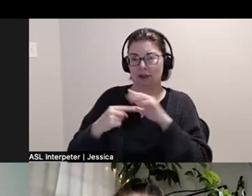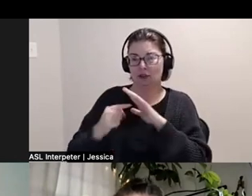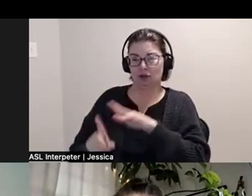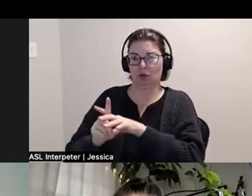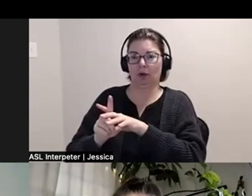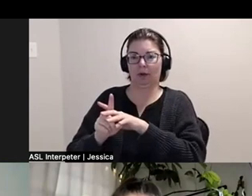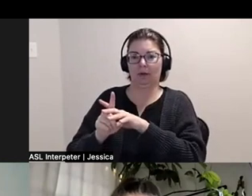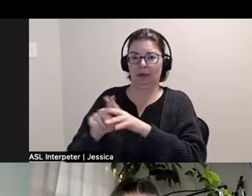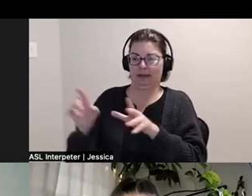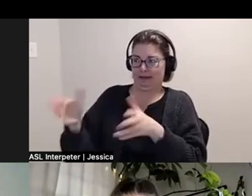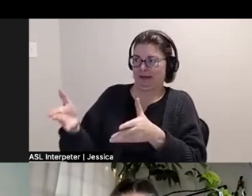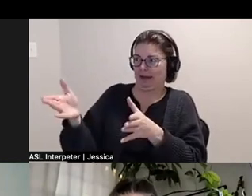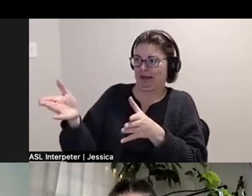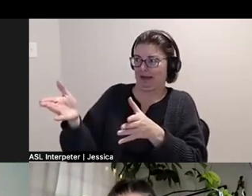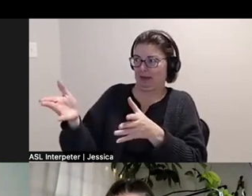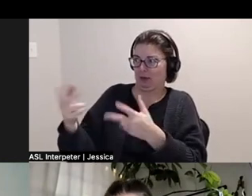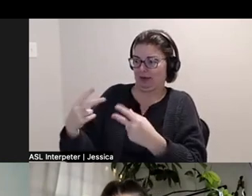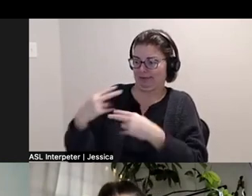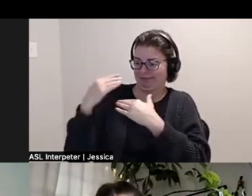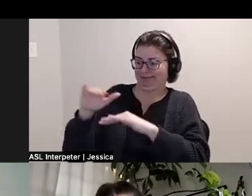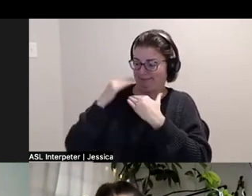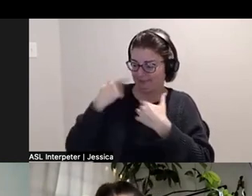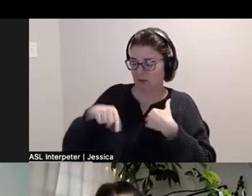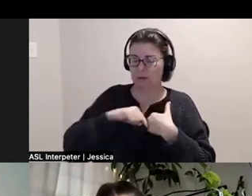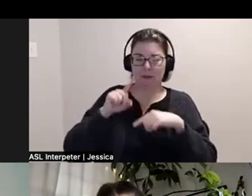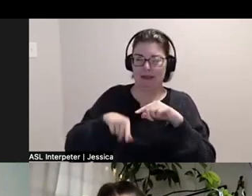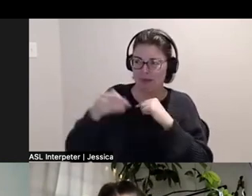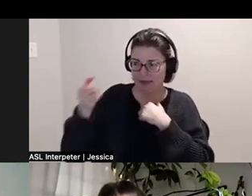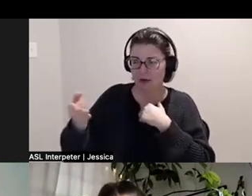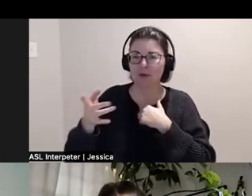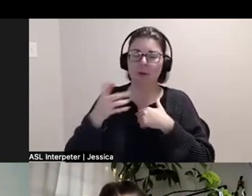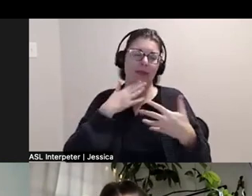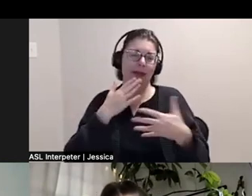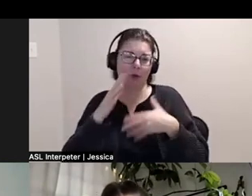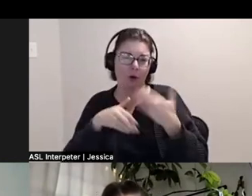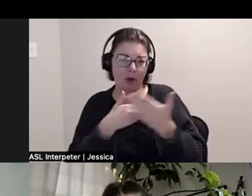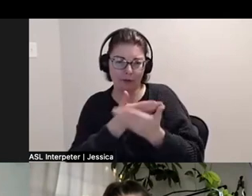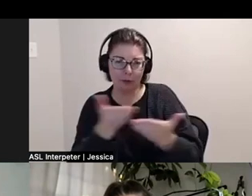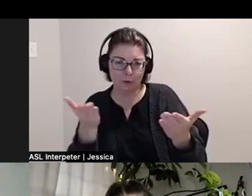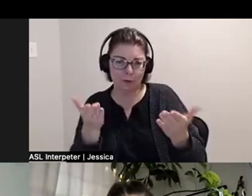within the confines that are placed on us. So, yeah. I just wanna thank all of you and thank you for taking the time